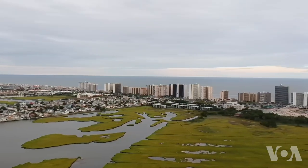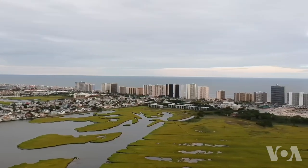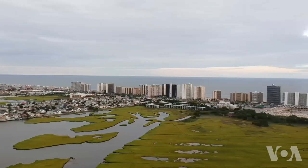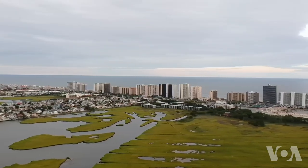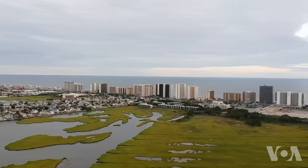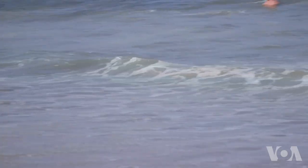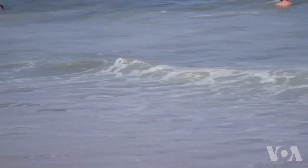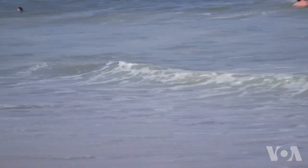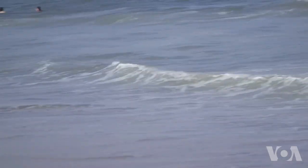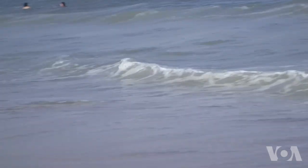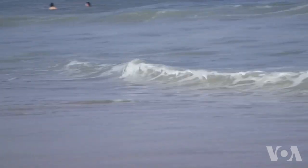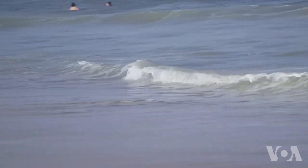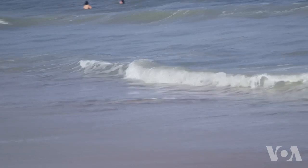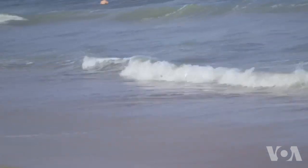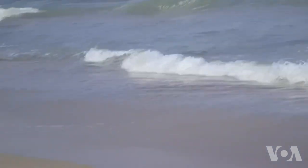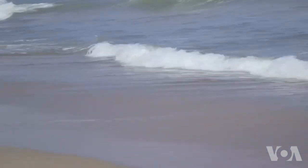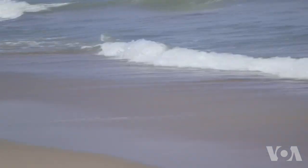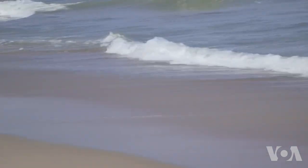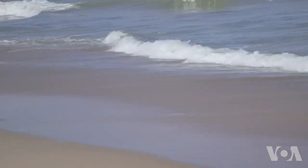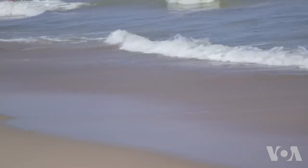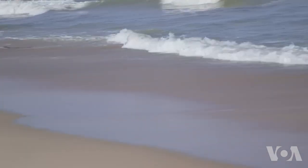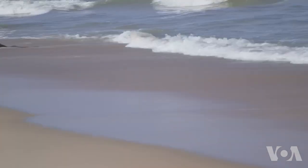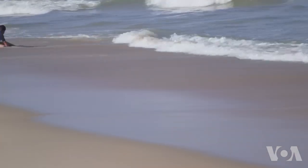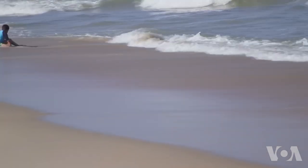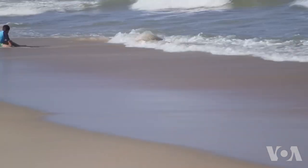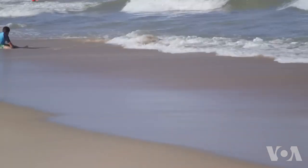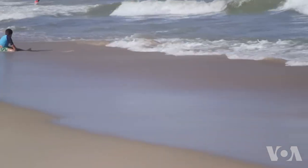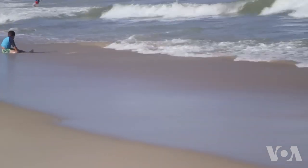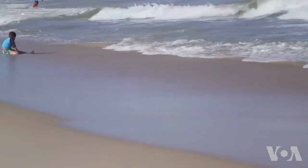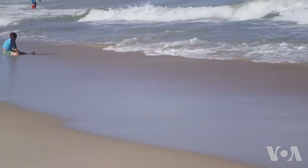It’s nice to have the beach for being calm.